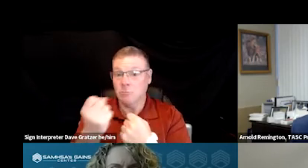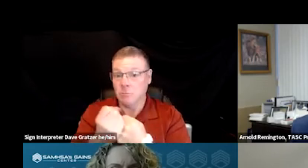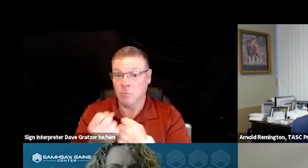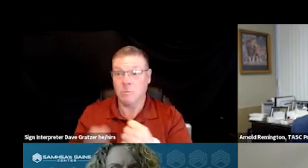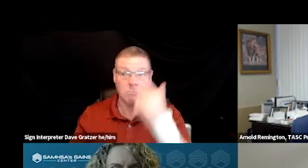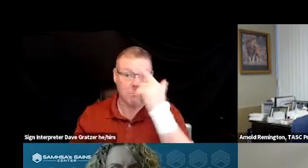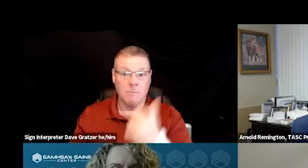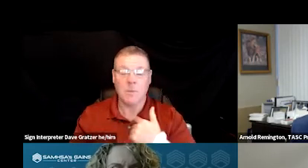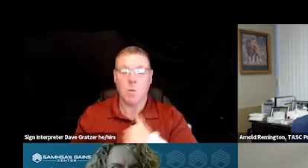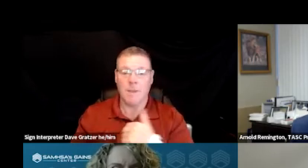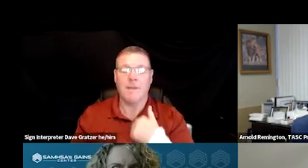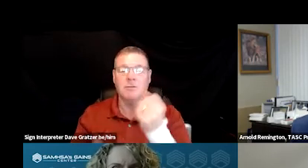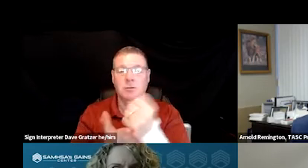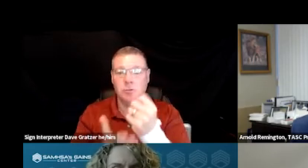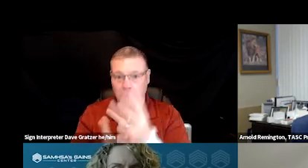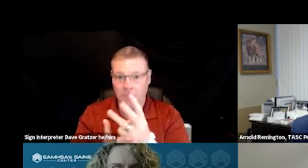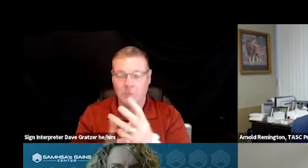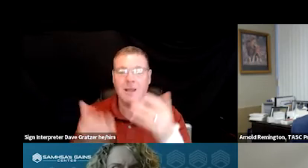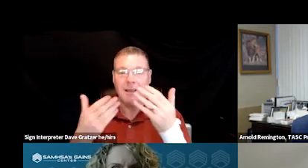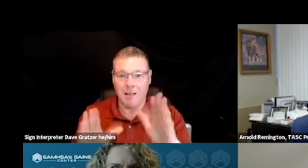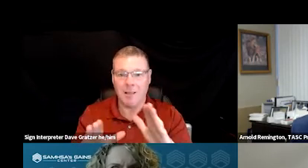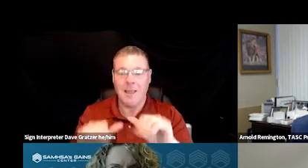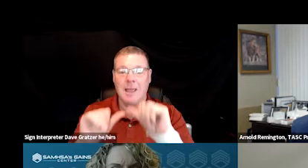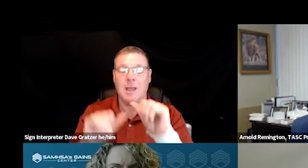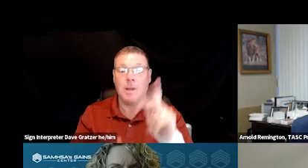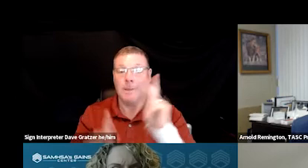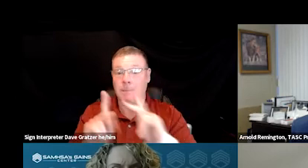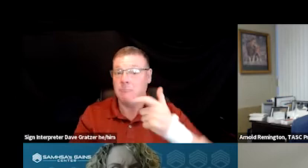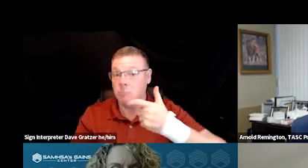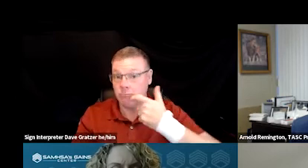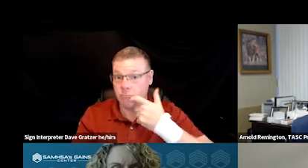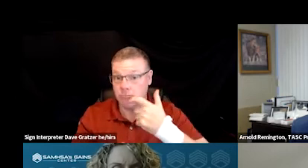we have software that allows our call agents to find that